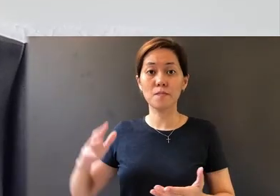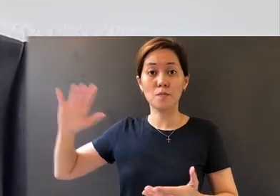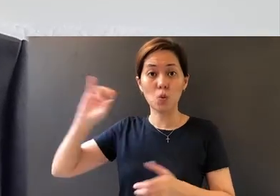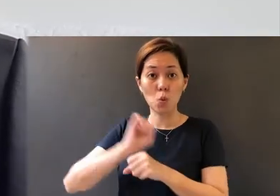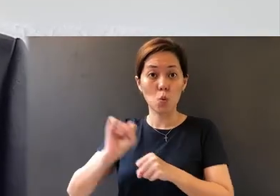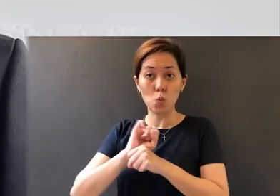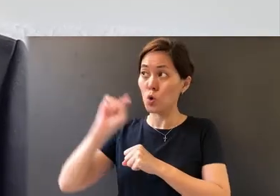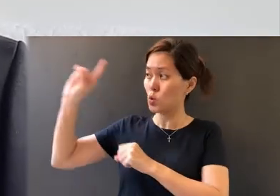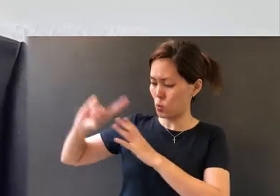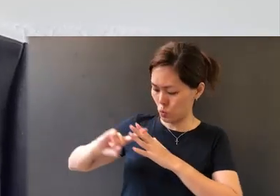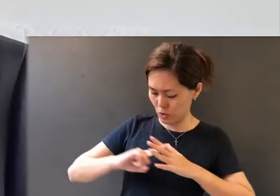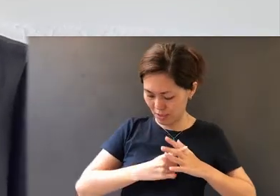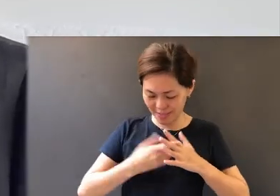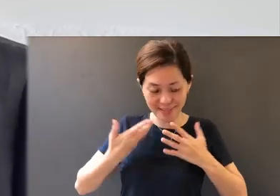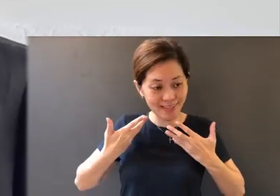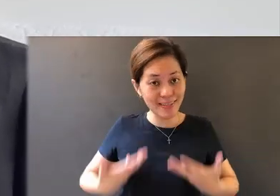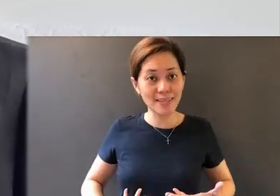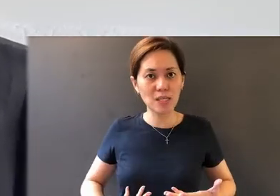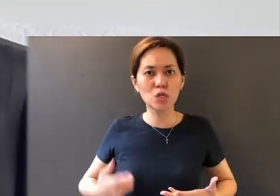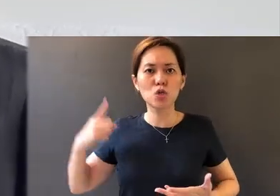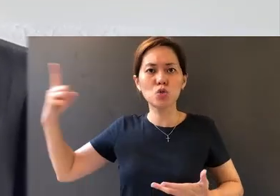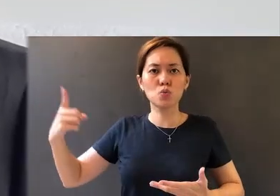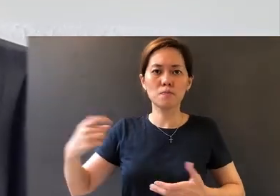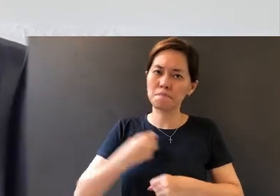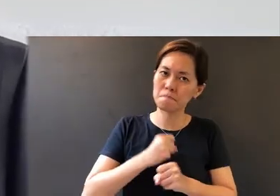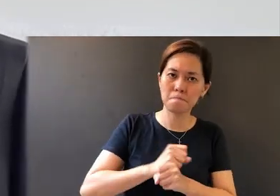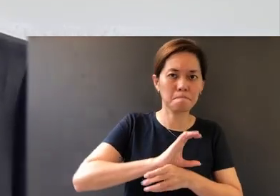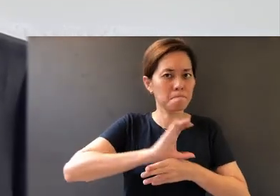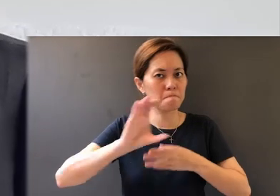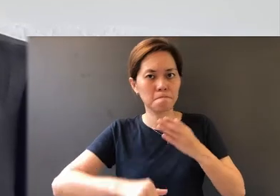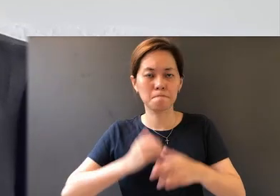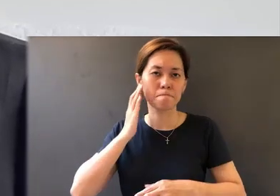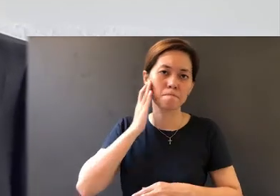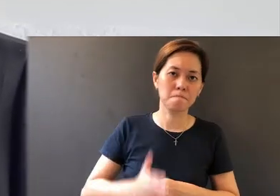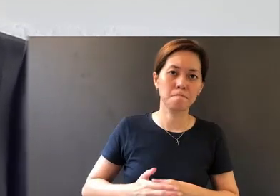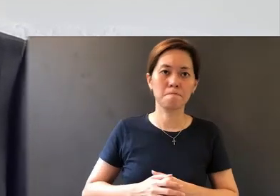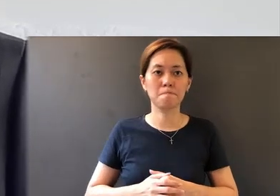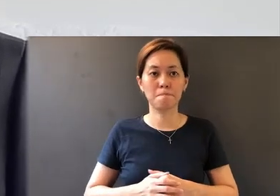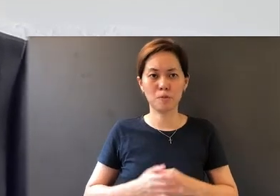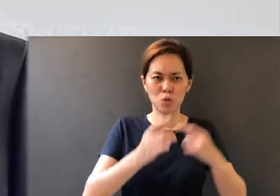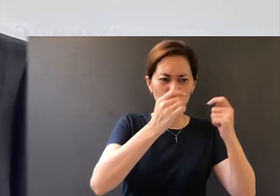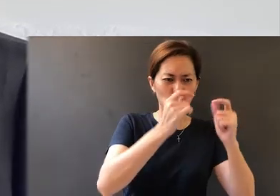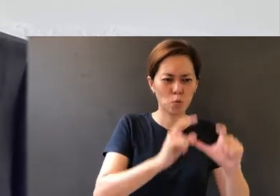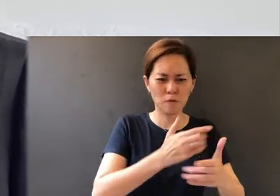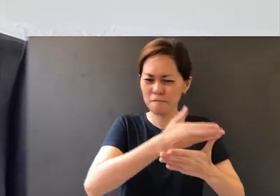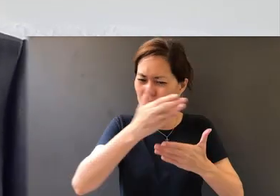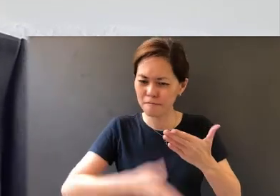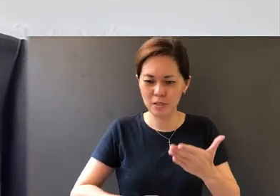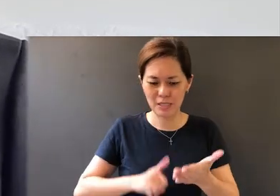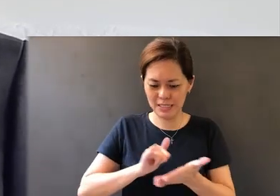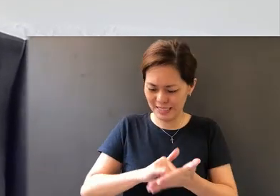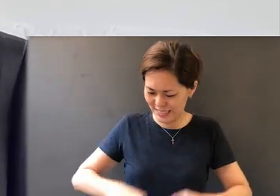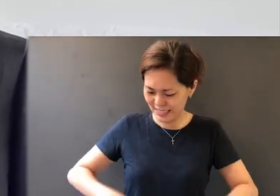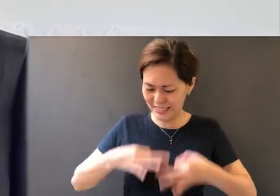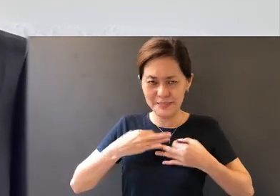started in our lives, You will bring to completion. At the end of the trials, at the end of this life,